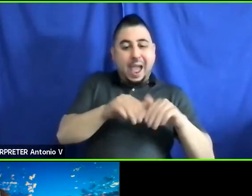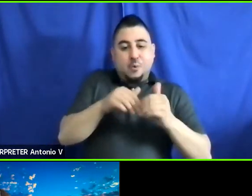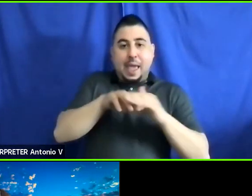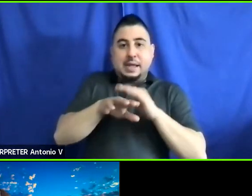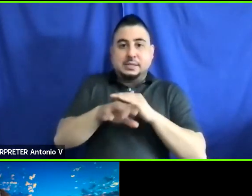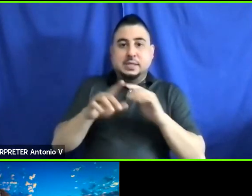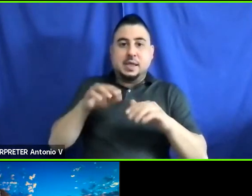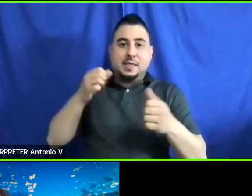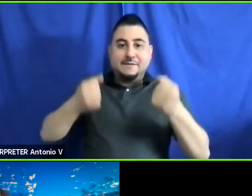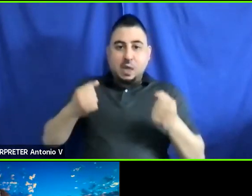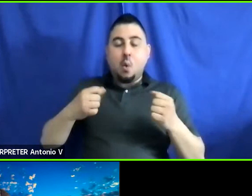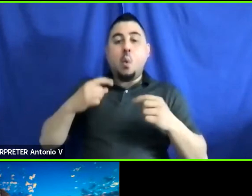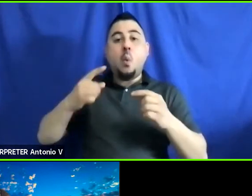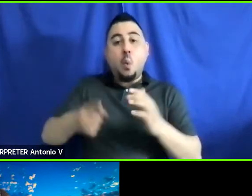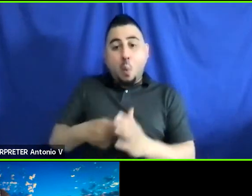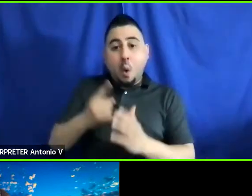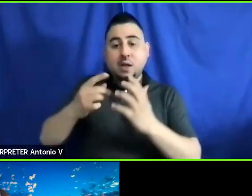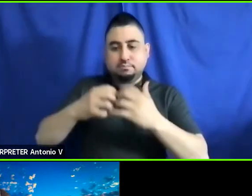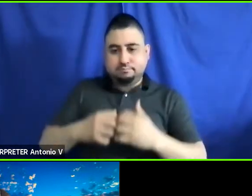when they are finally deployed.